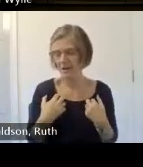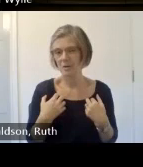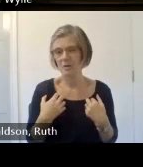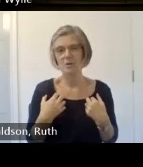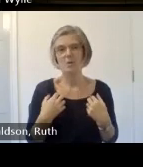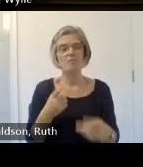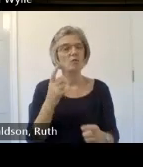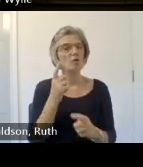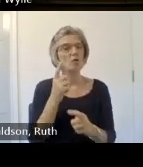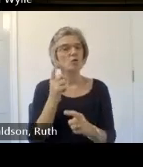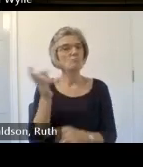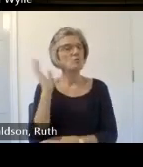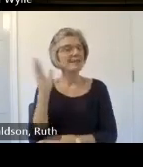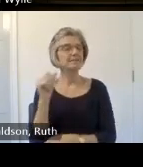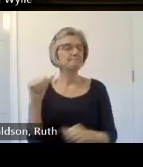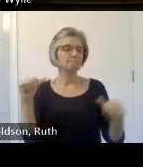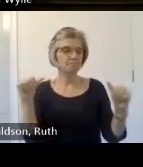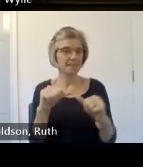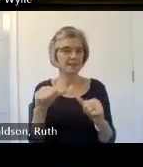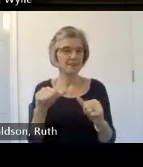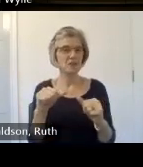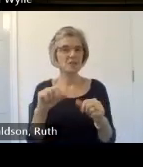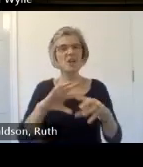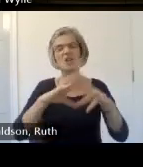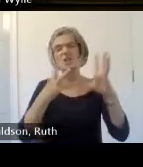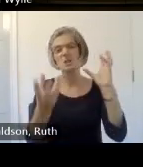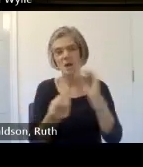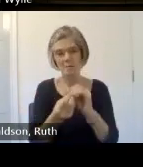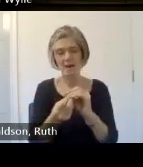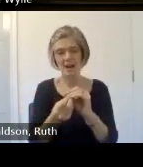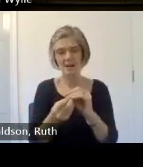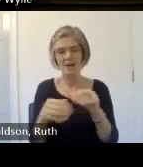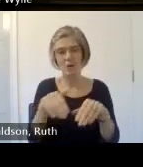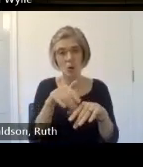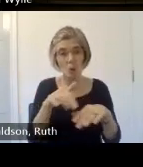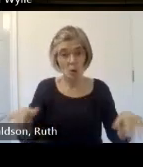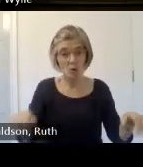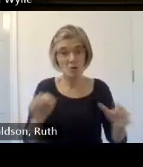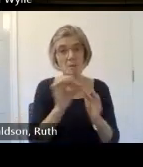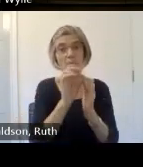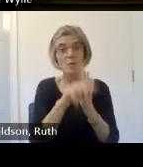just to kind of give an overview of the coast project and sort of contextualize the work that